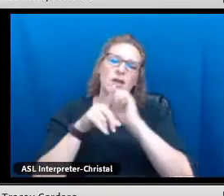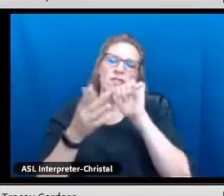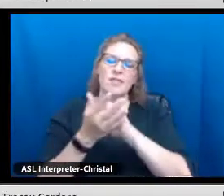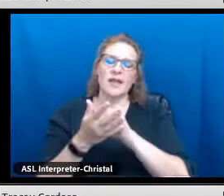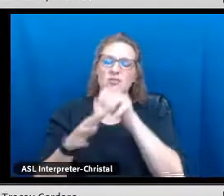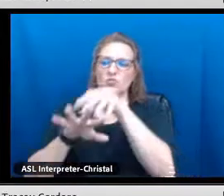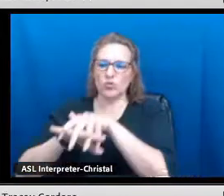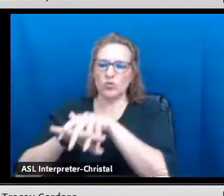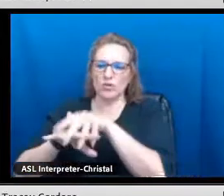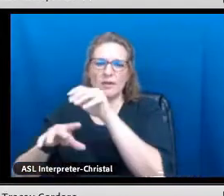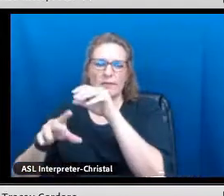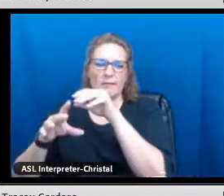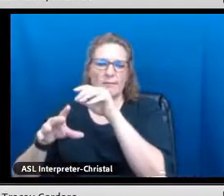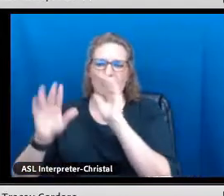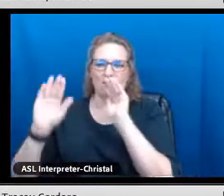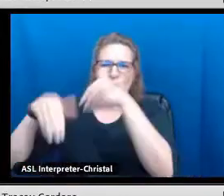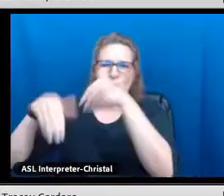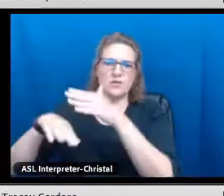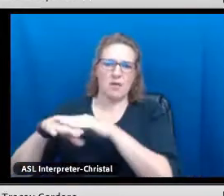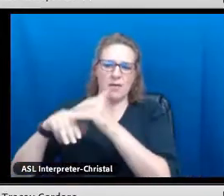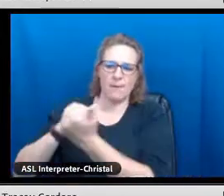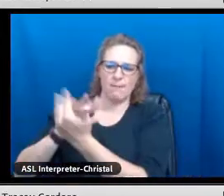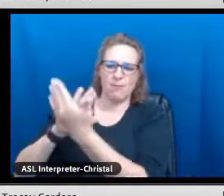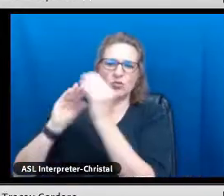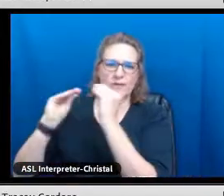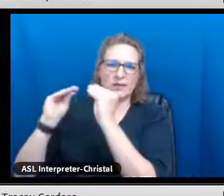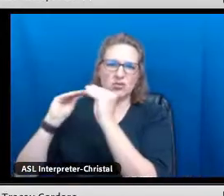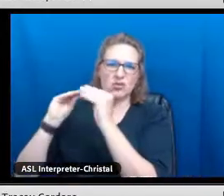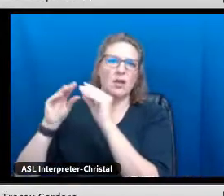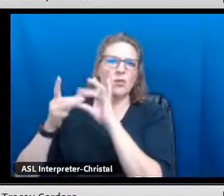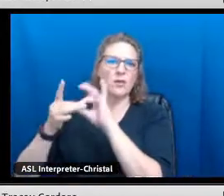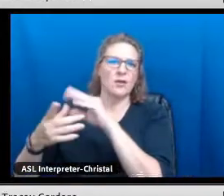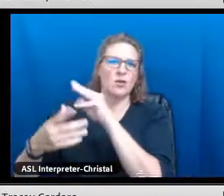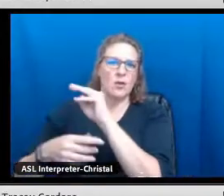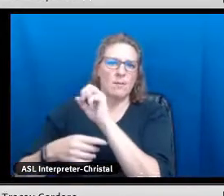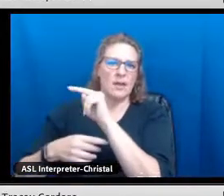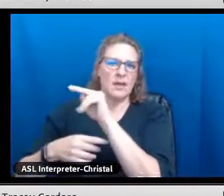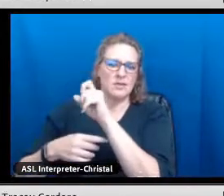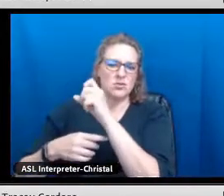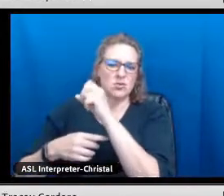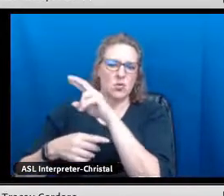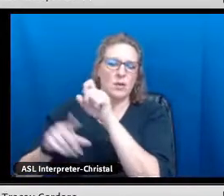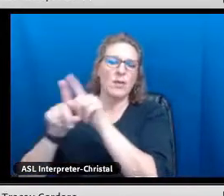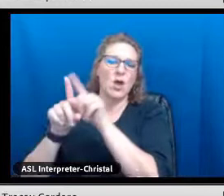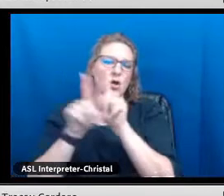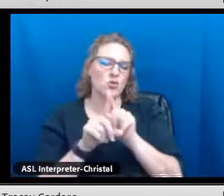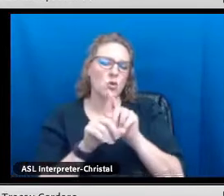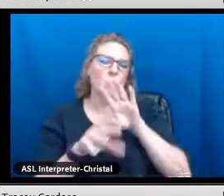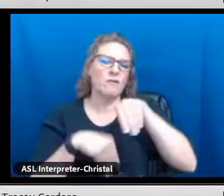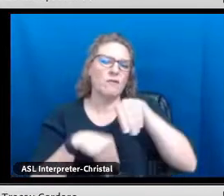then we do teacher training that is rooted in both Montessori pedagogy but more so in